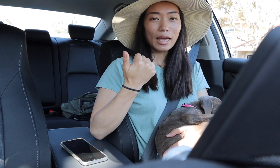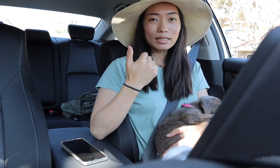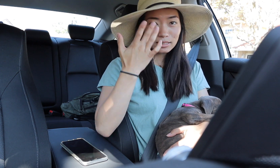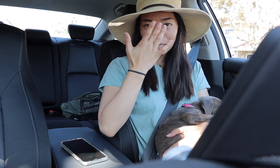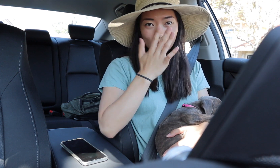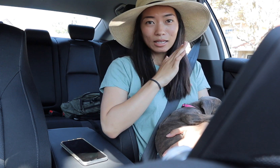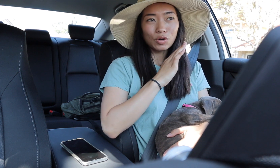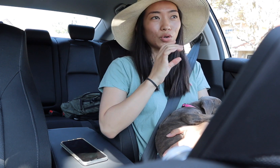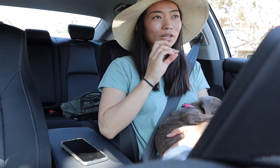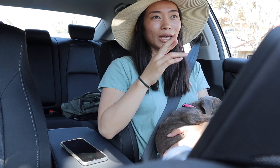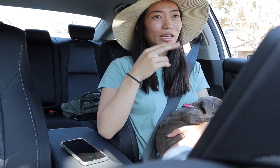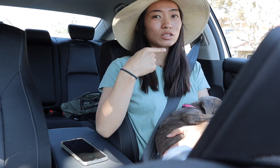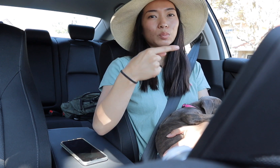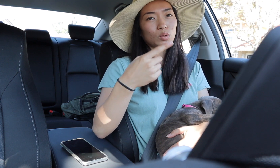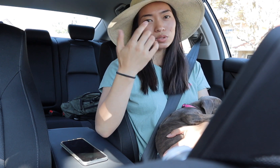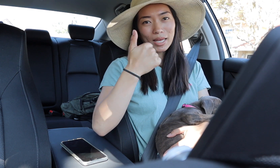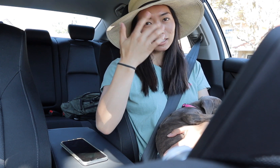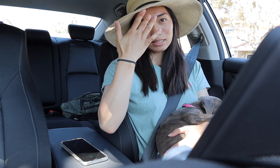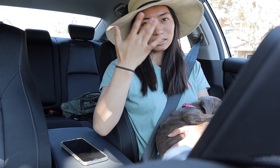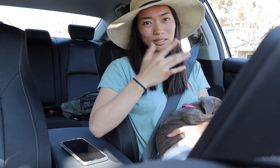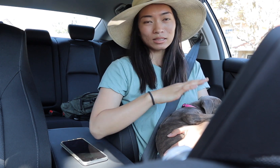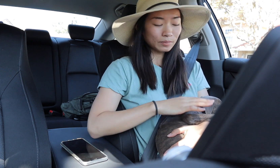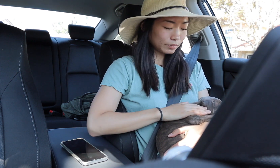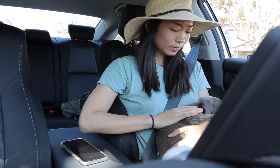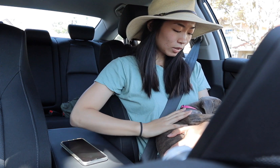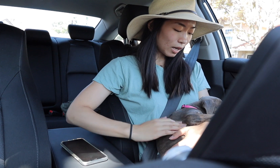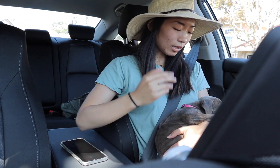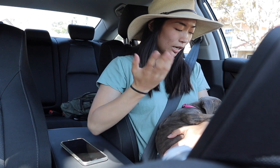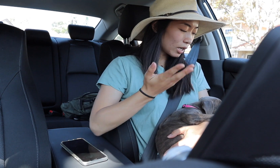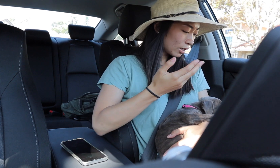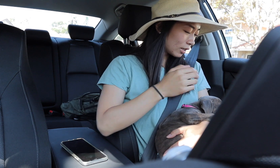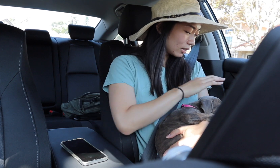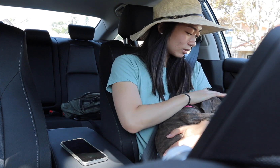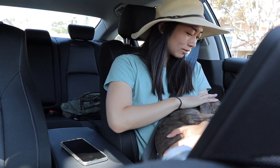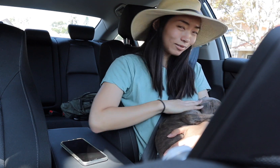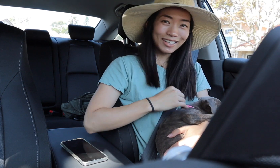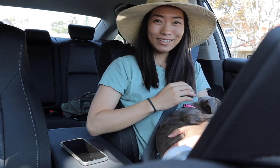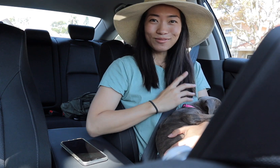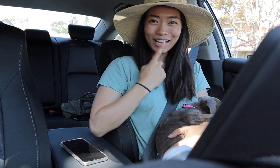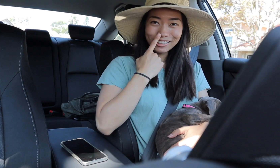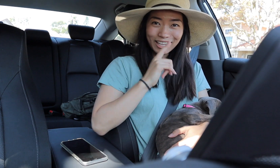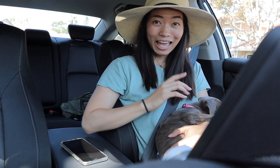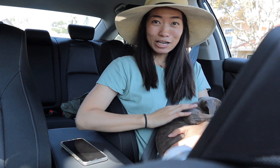doesn't get sick or get exposed to any sickness I got it carry her which they don't mind at